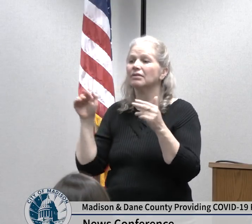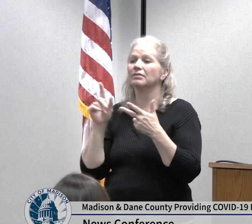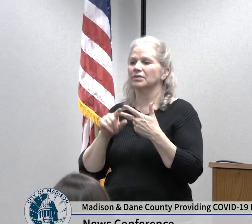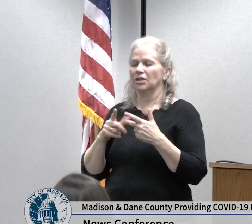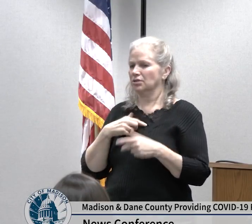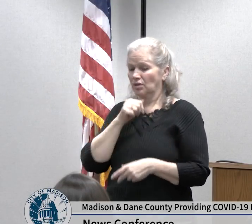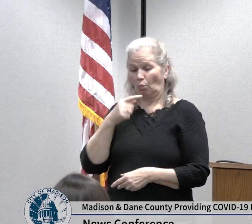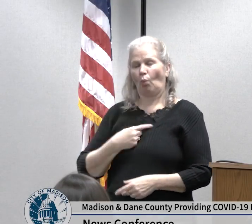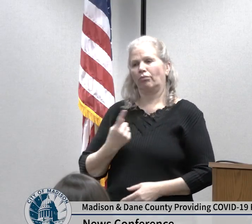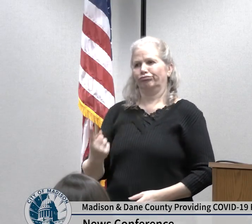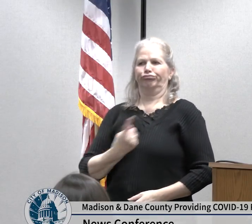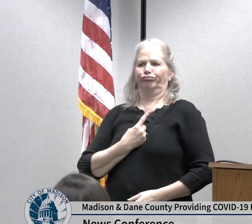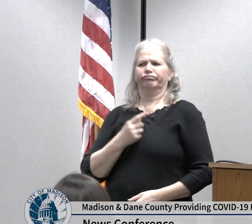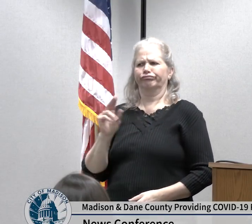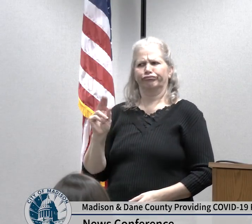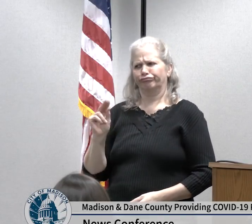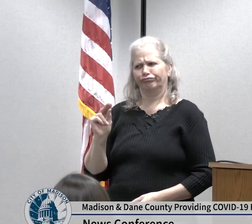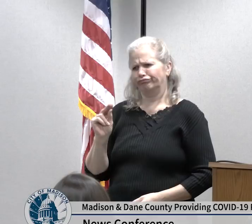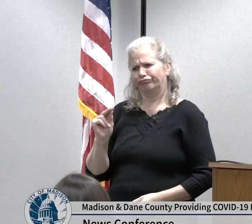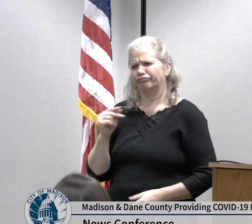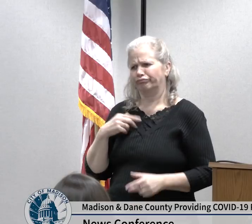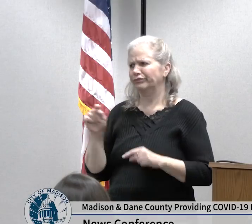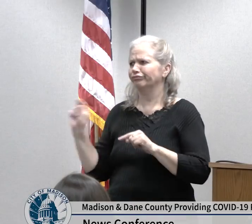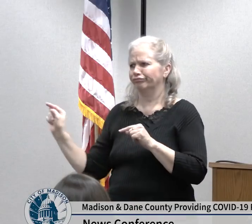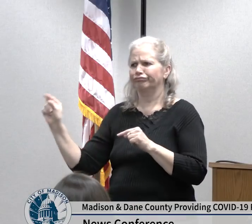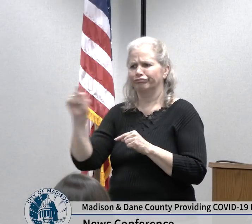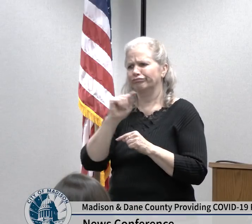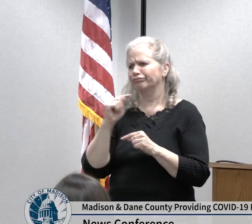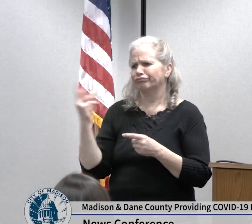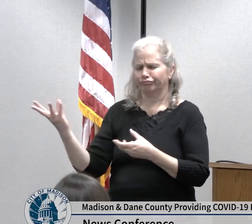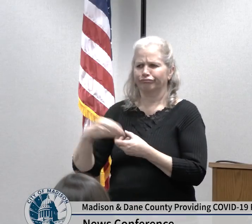individual can claim full preparedness but together as a community the health